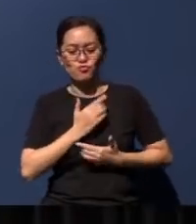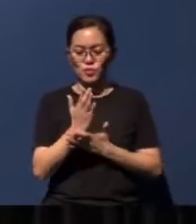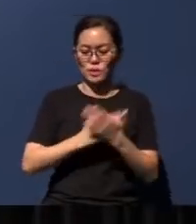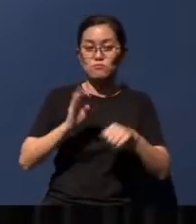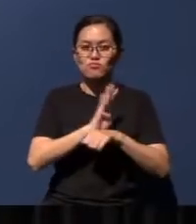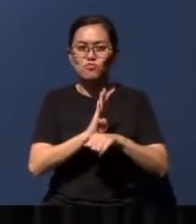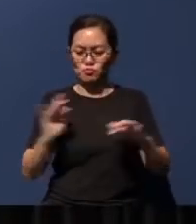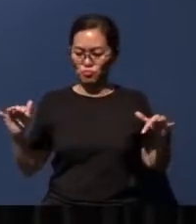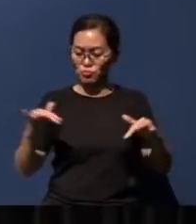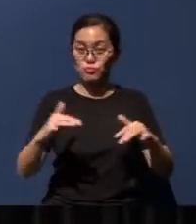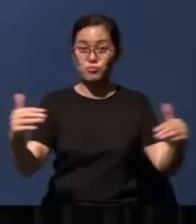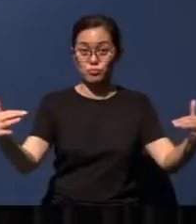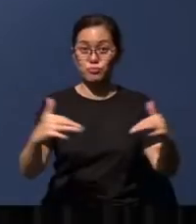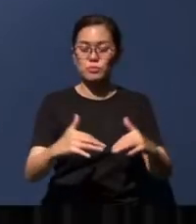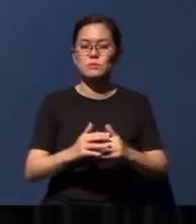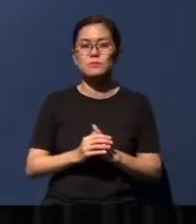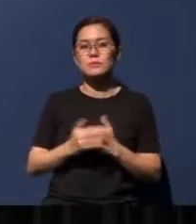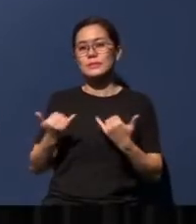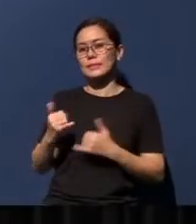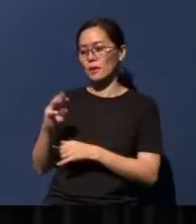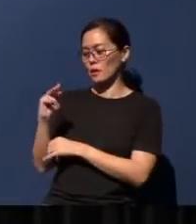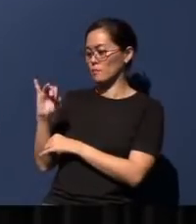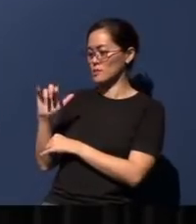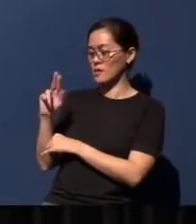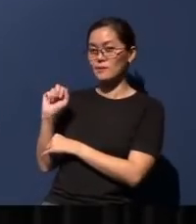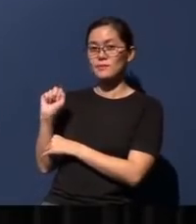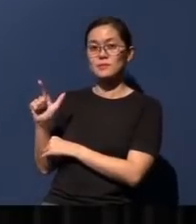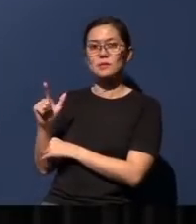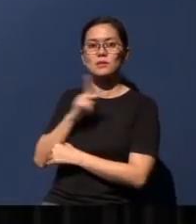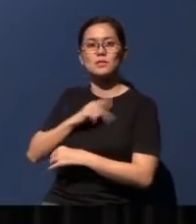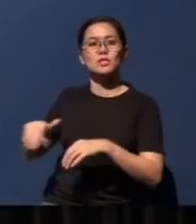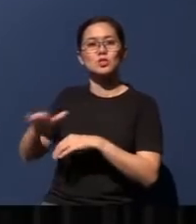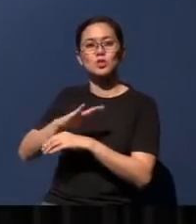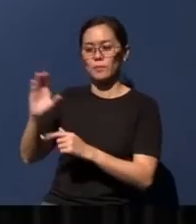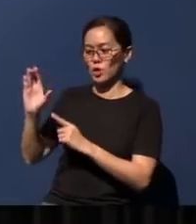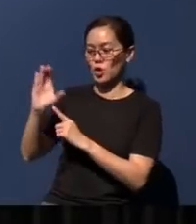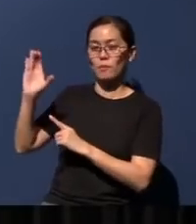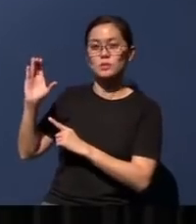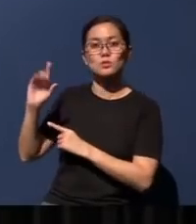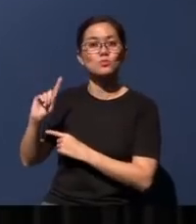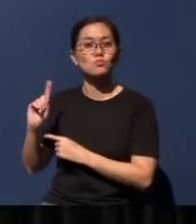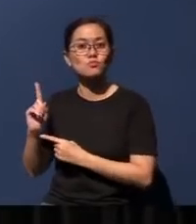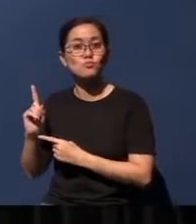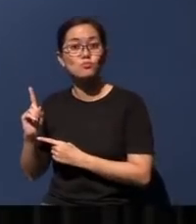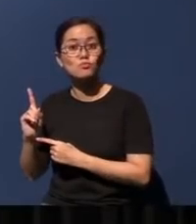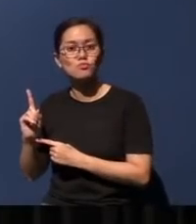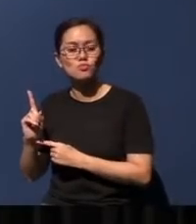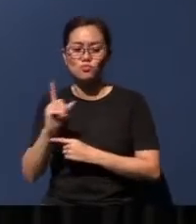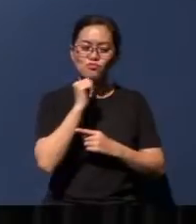In the Millennial Kingdom, the capital of the world will no longer be New York or London,